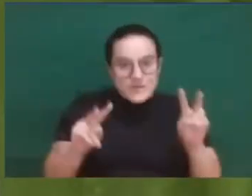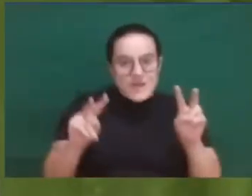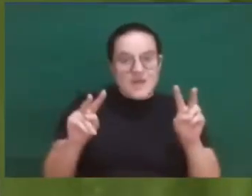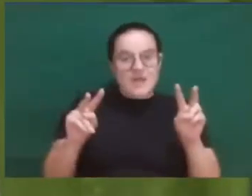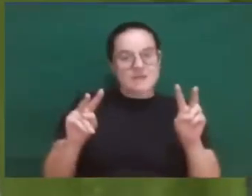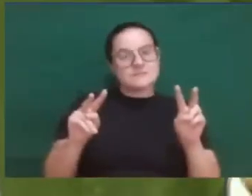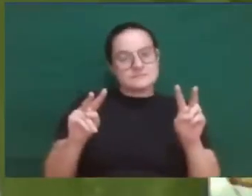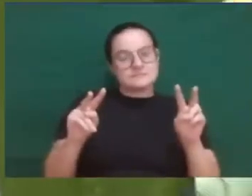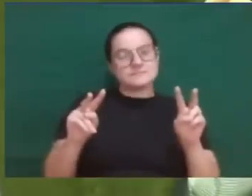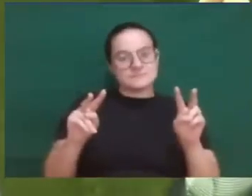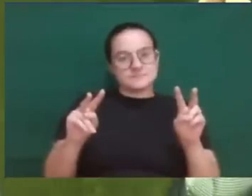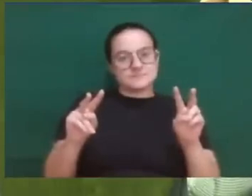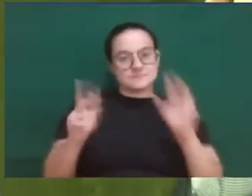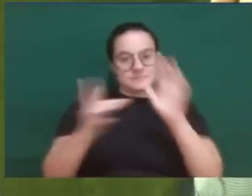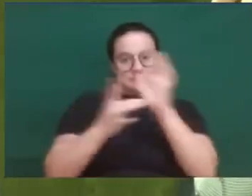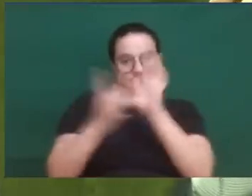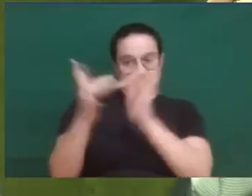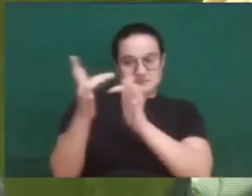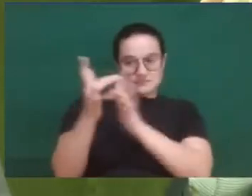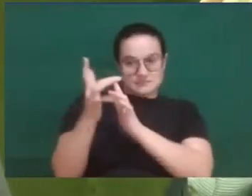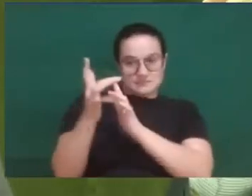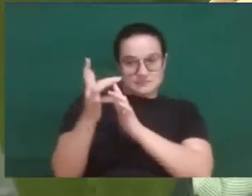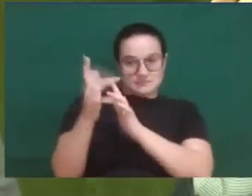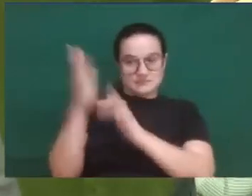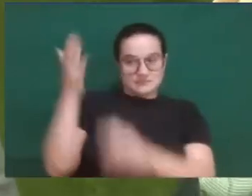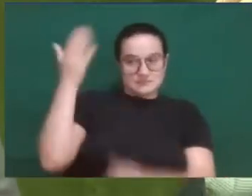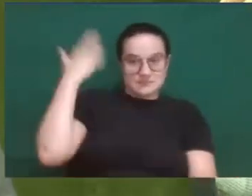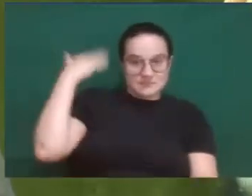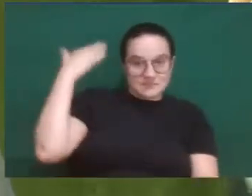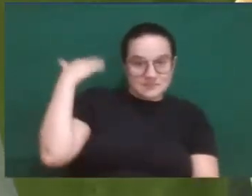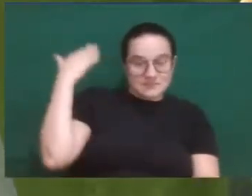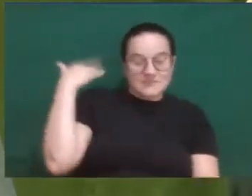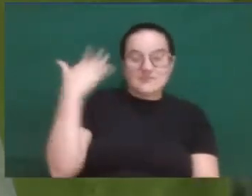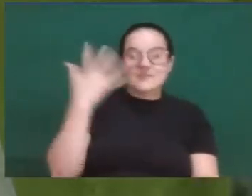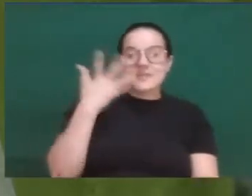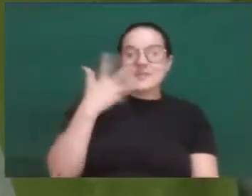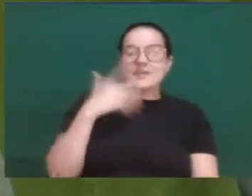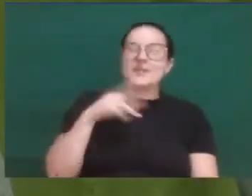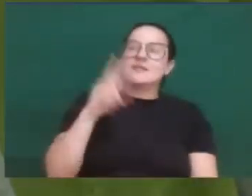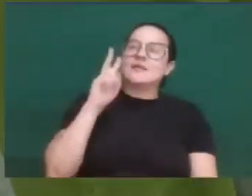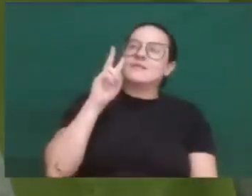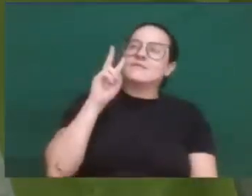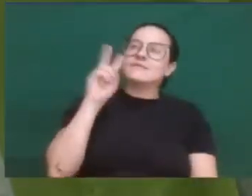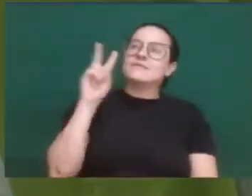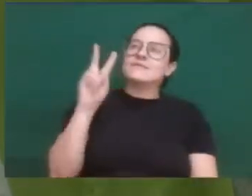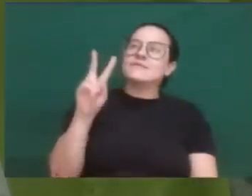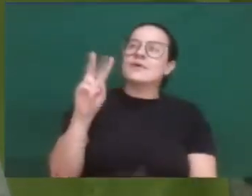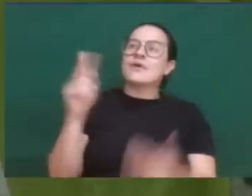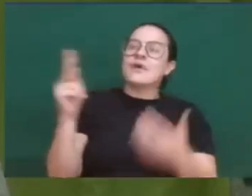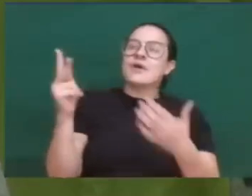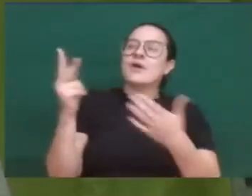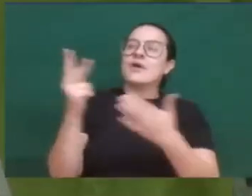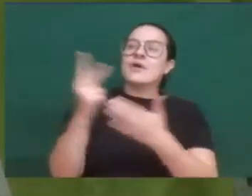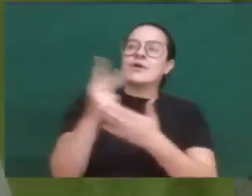Jesus was a child and could see the tragedy of humanity of all times.